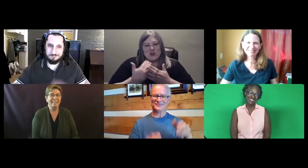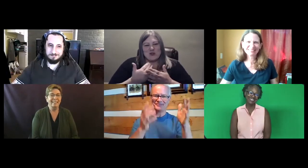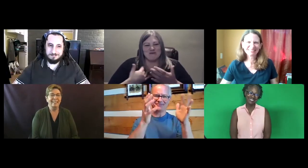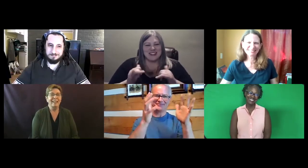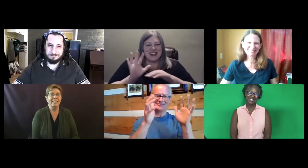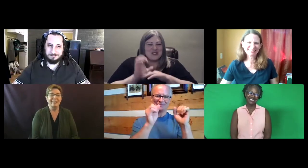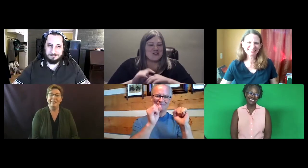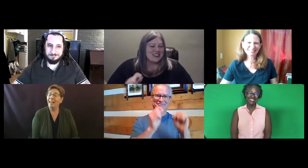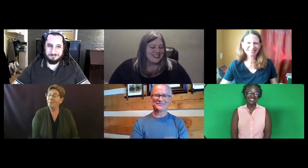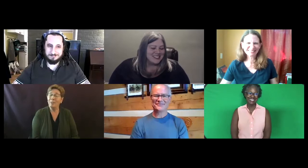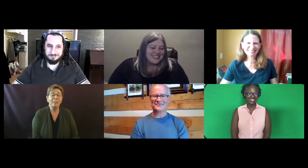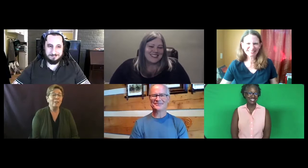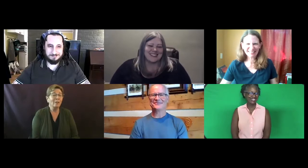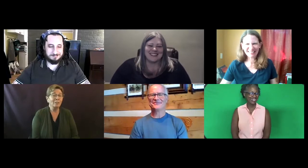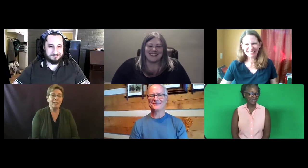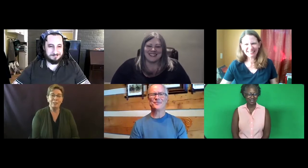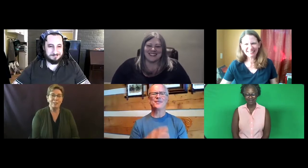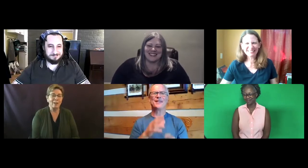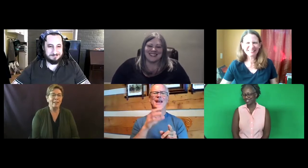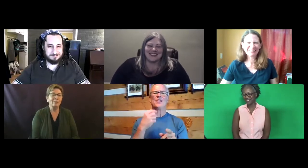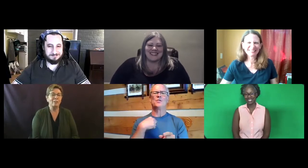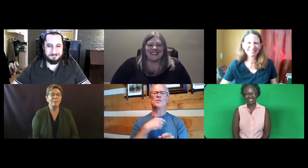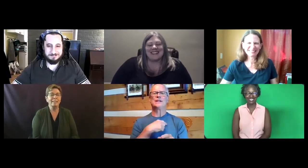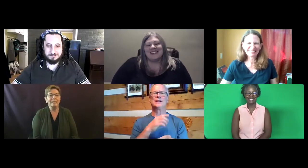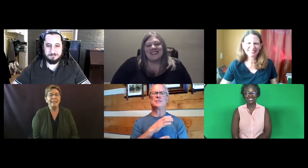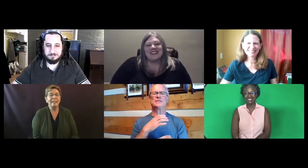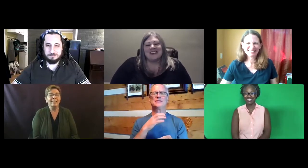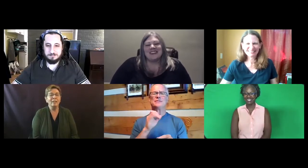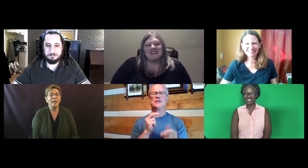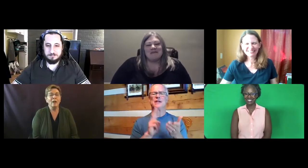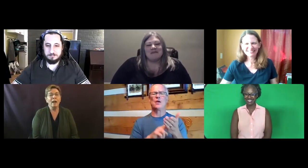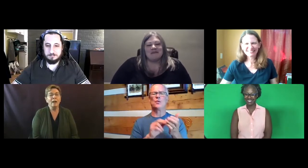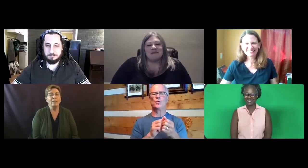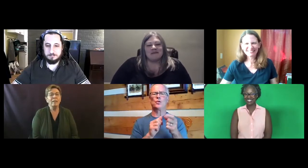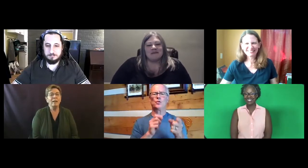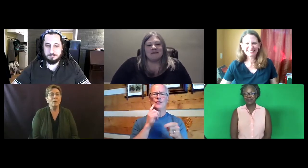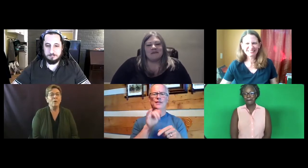Not used to it. Cliff: Congratulations on that achievement.